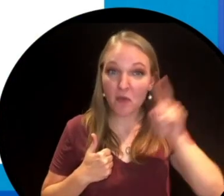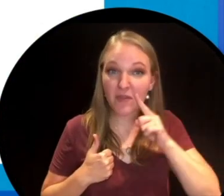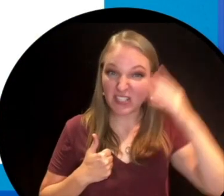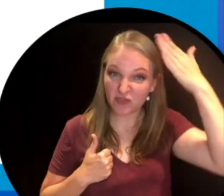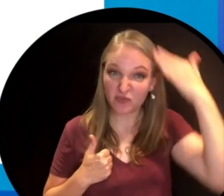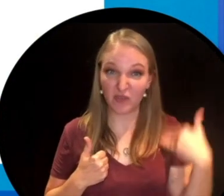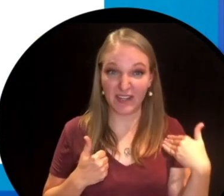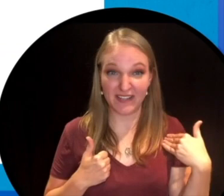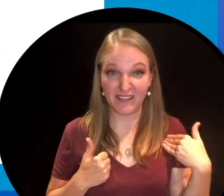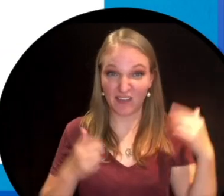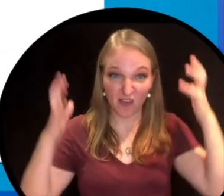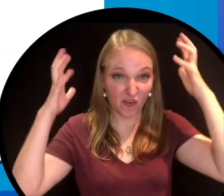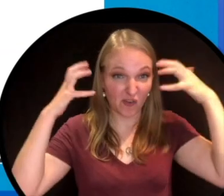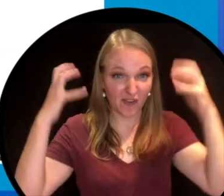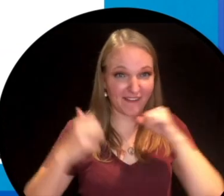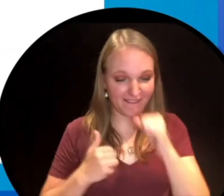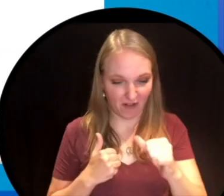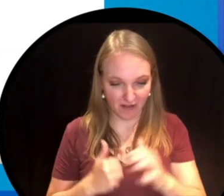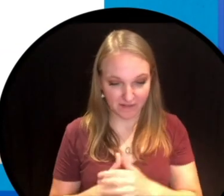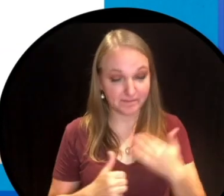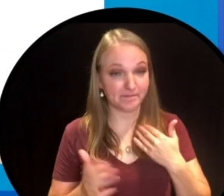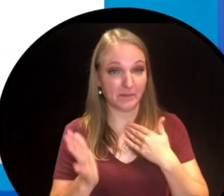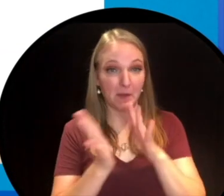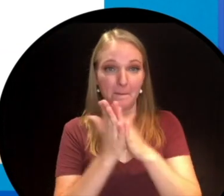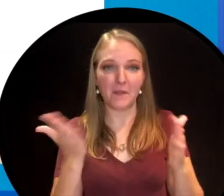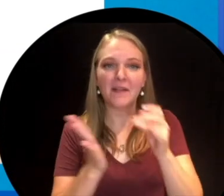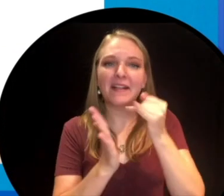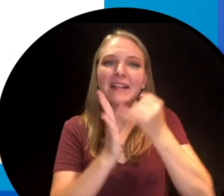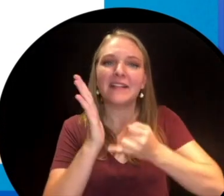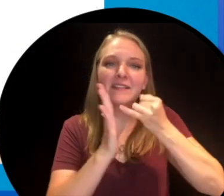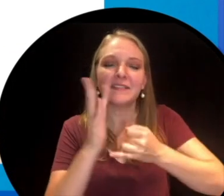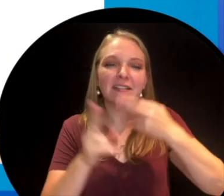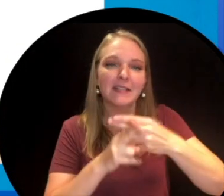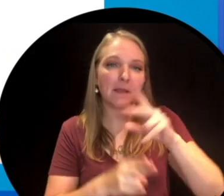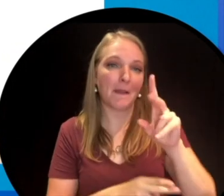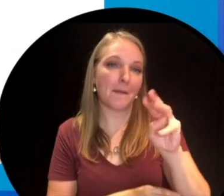Here's a picture from my book. It's by the illustrator, Mike Dees and it shows Terry